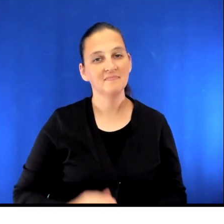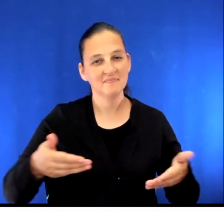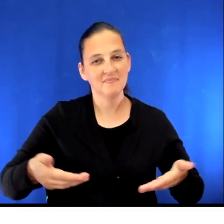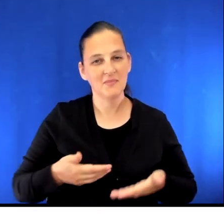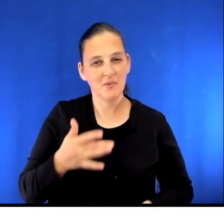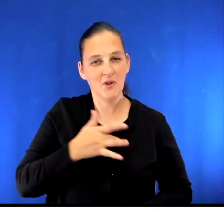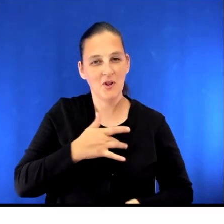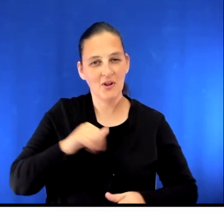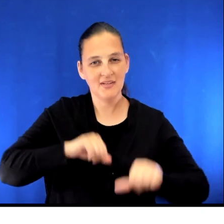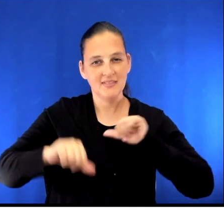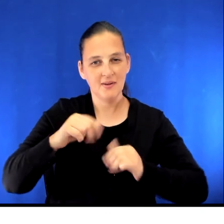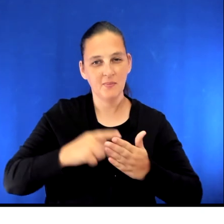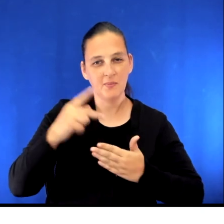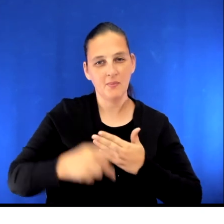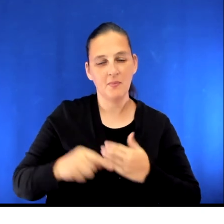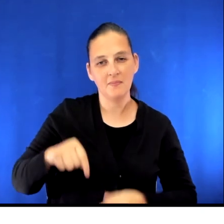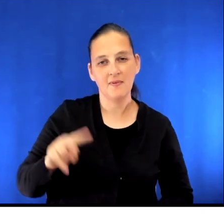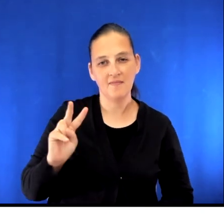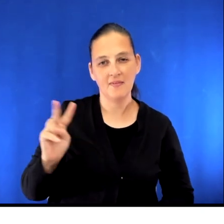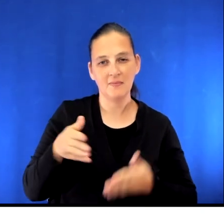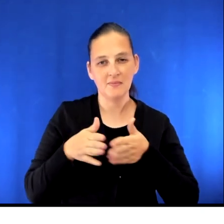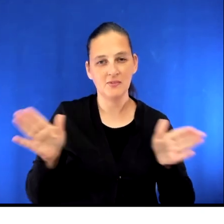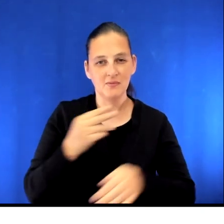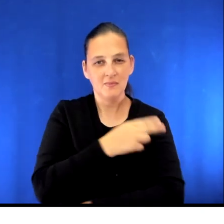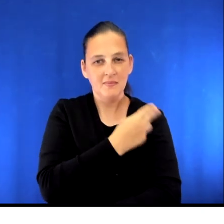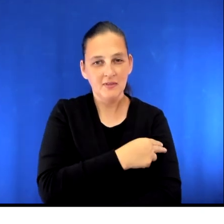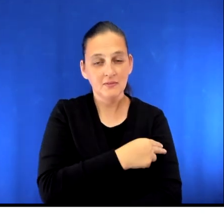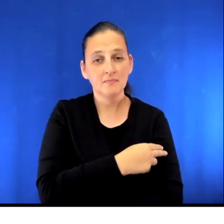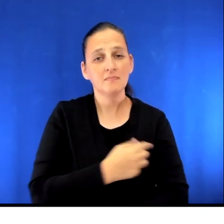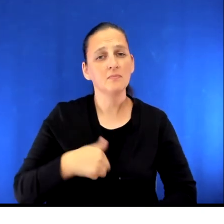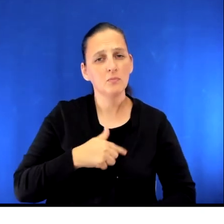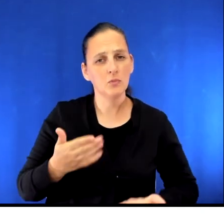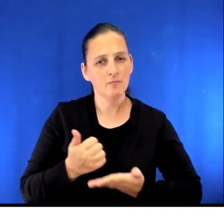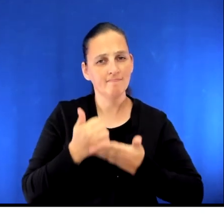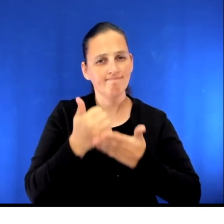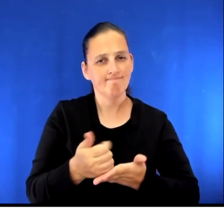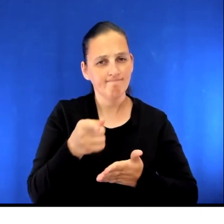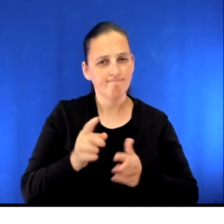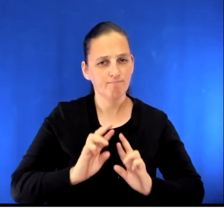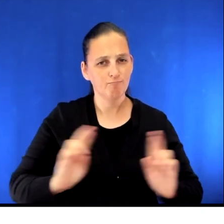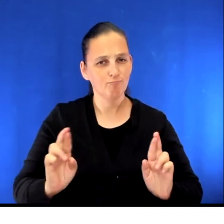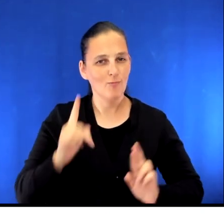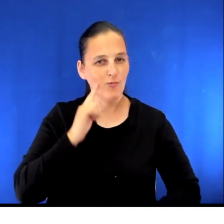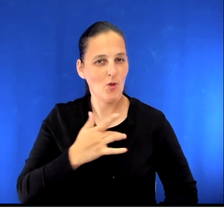Welcome to the Cardiac Sciences Program at Vancouver General Hospital. We're here to help you prepare for your heart surgery.